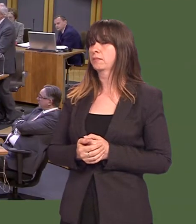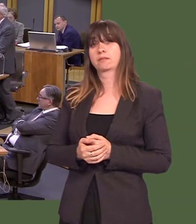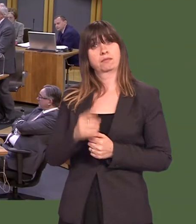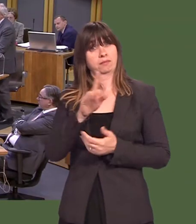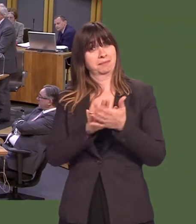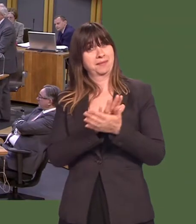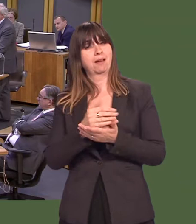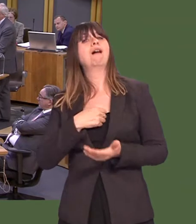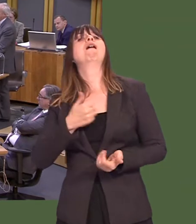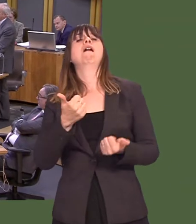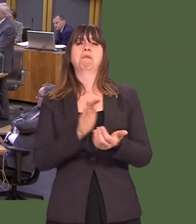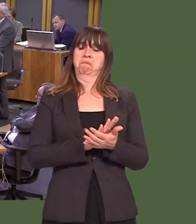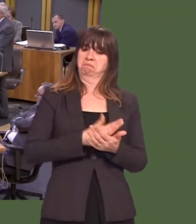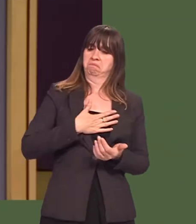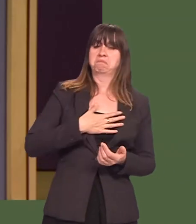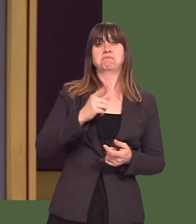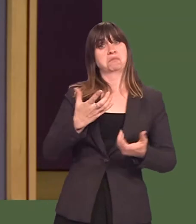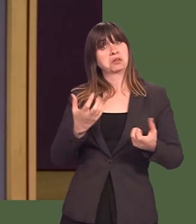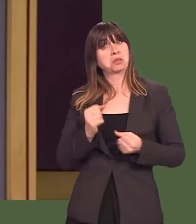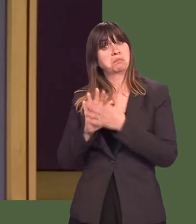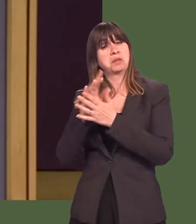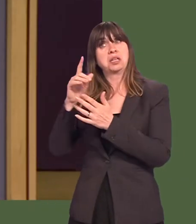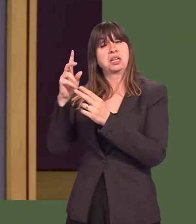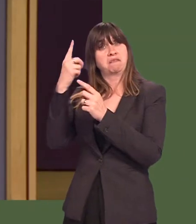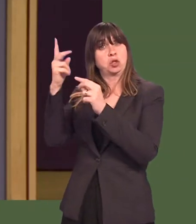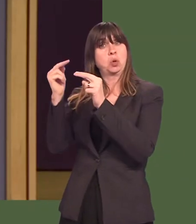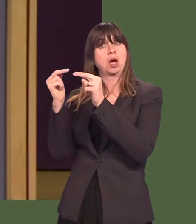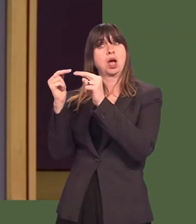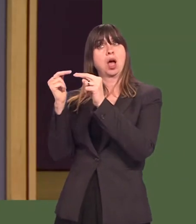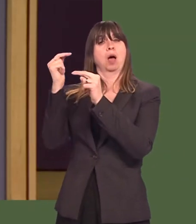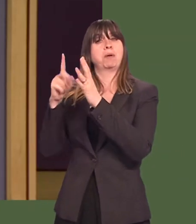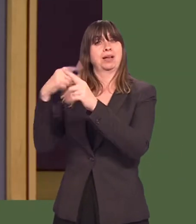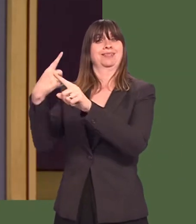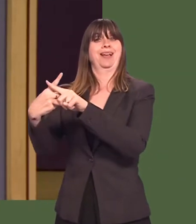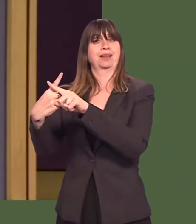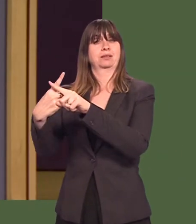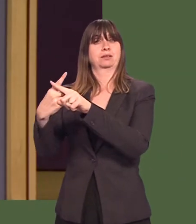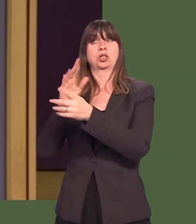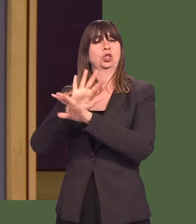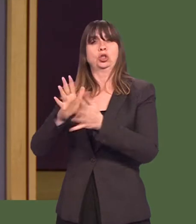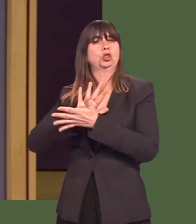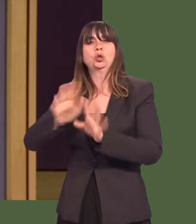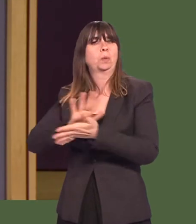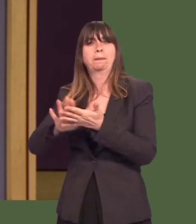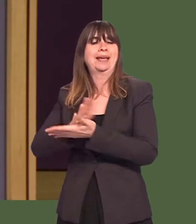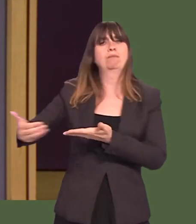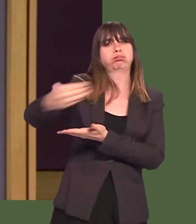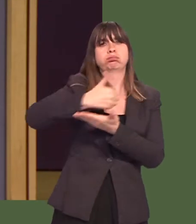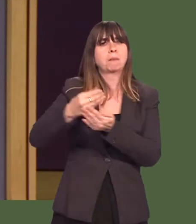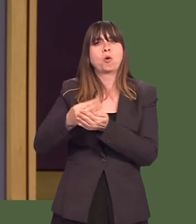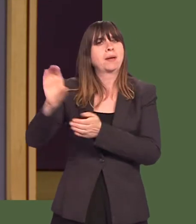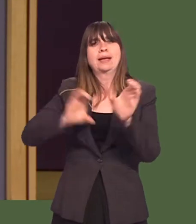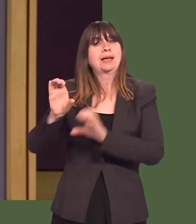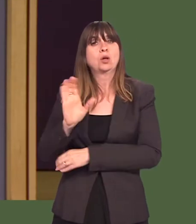accepts that raising rates doesnít necessarily lead to increasing revenue offers Wales a